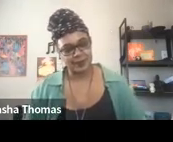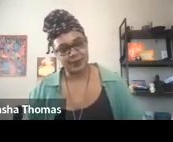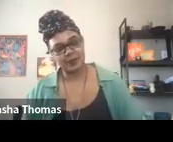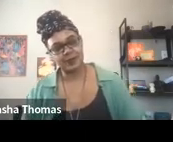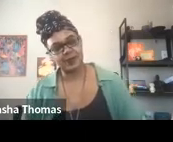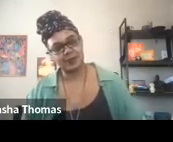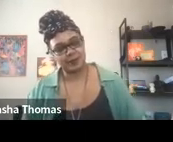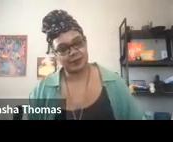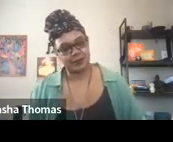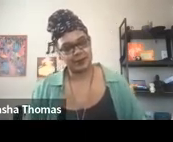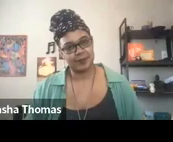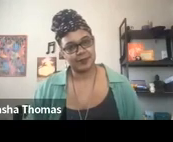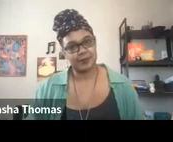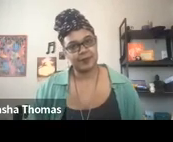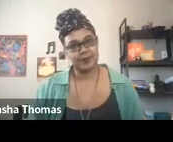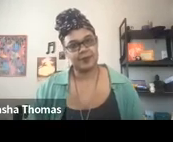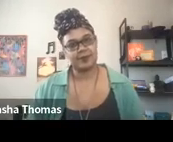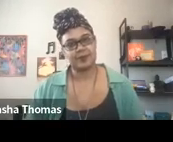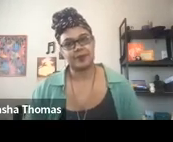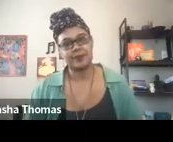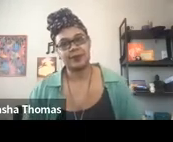[Singing] Oh, My many mothers.